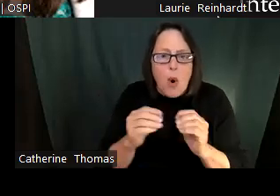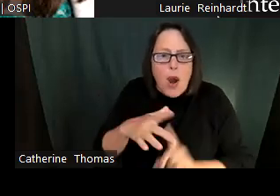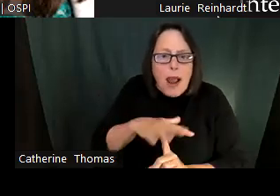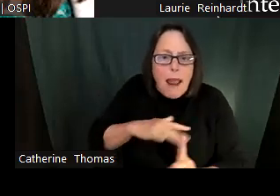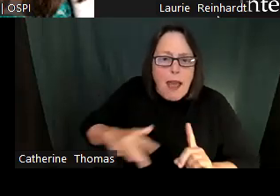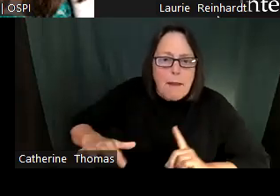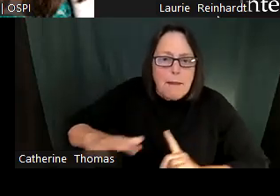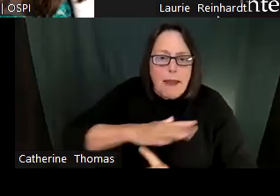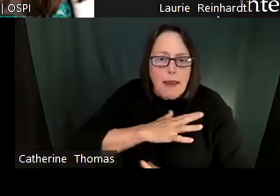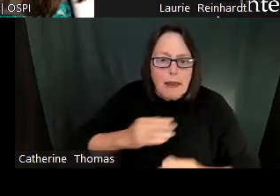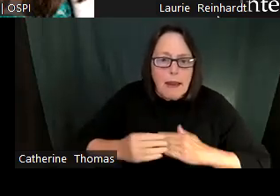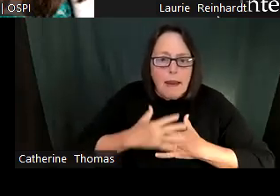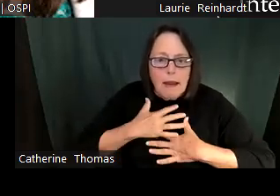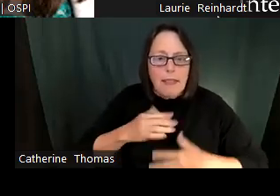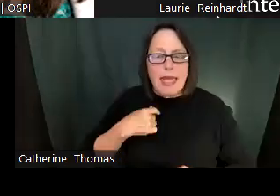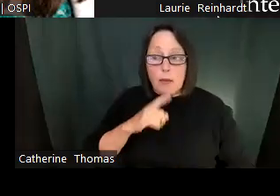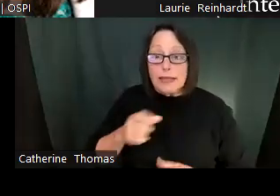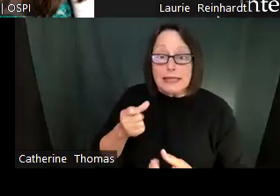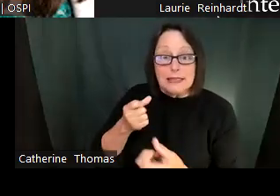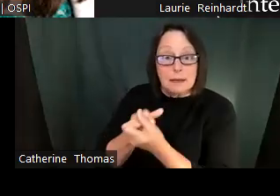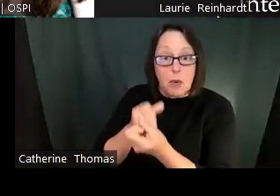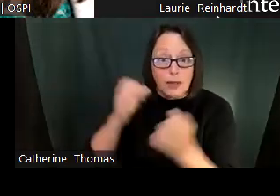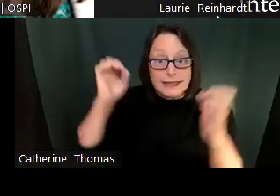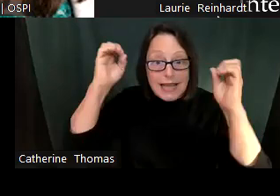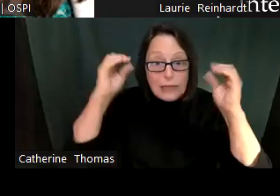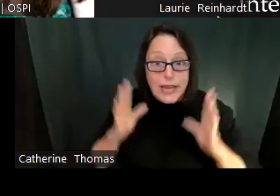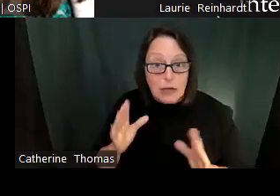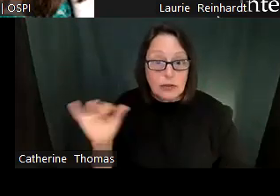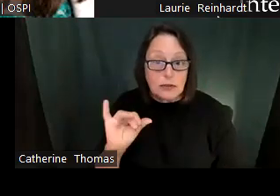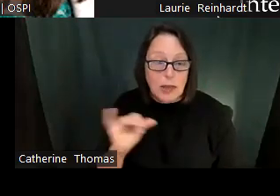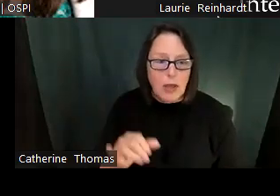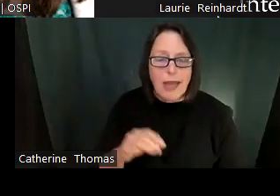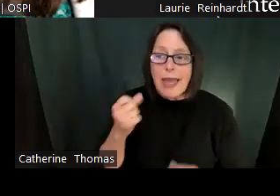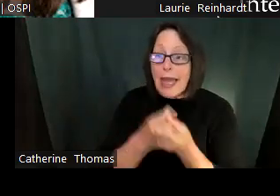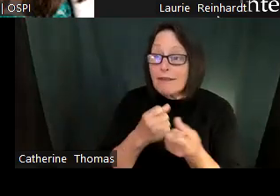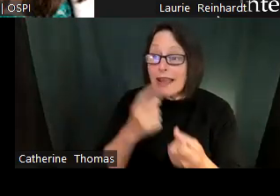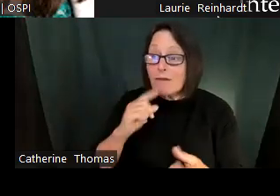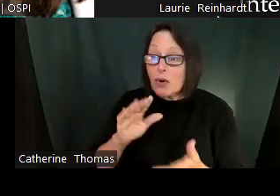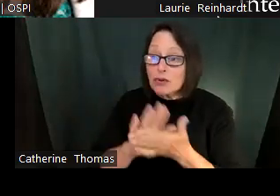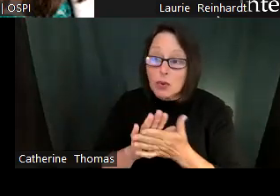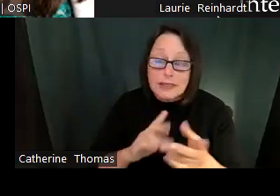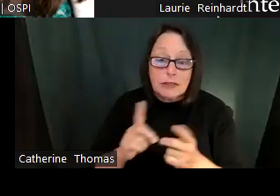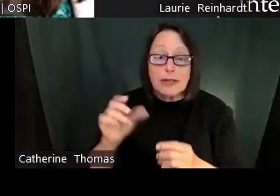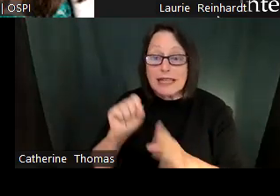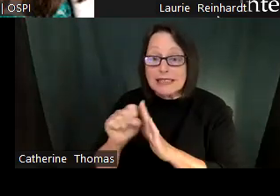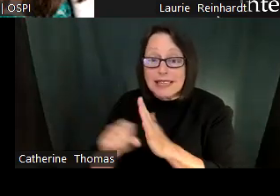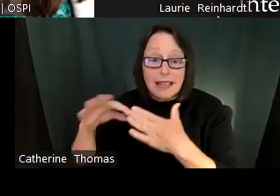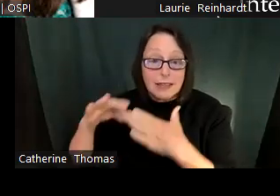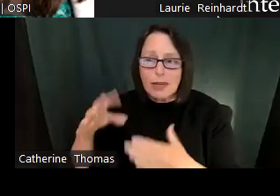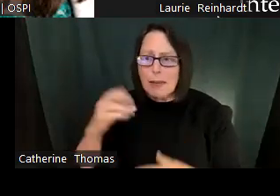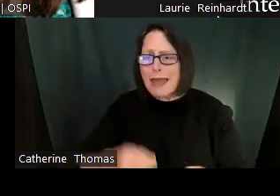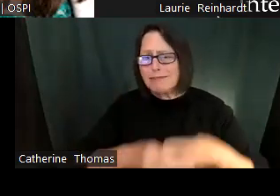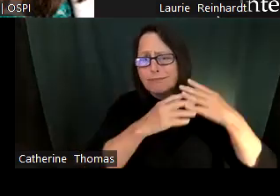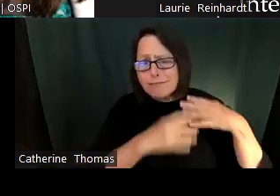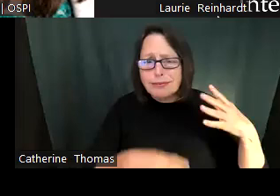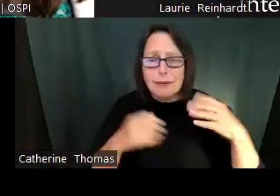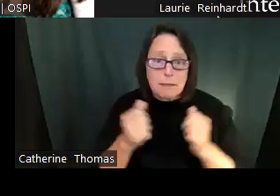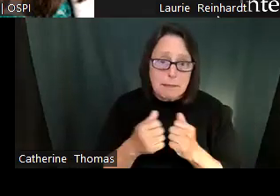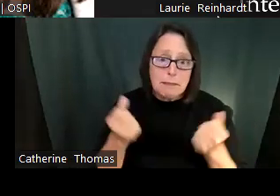You know like snacks and coffee and stuff like that, which is great, but how can we really begin creating this?